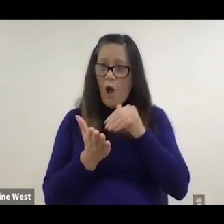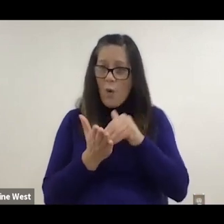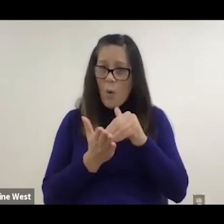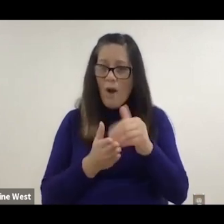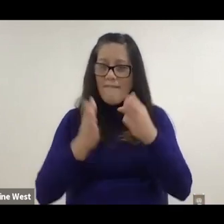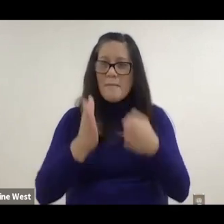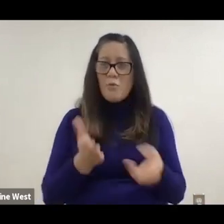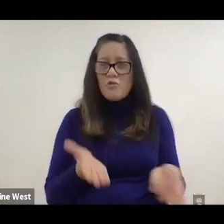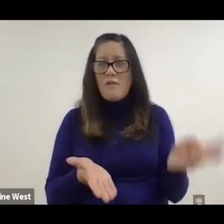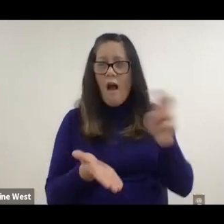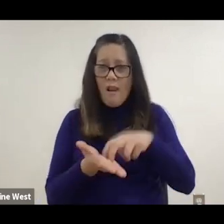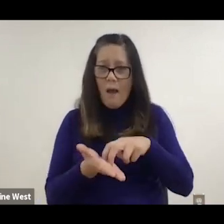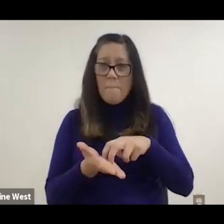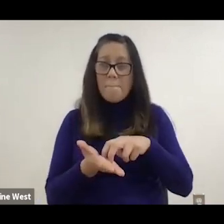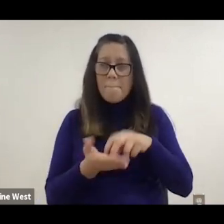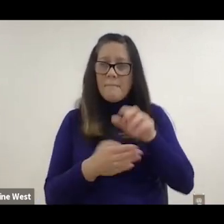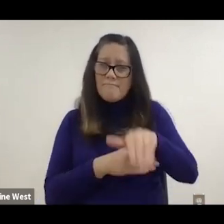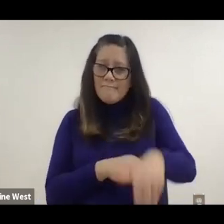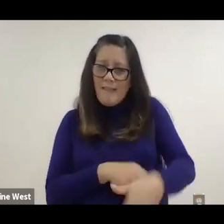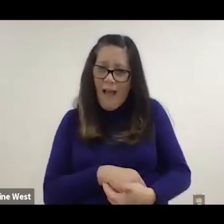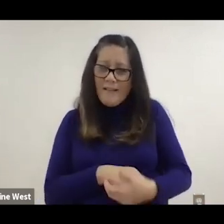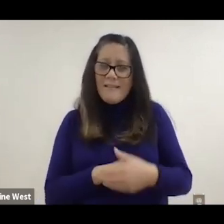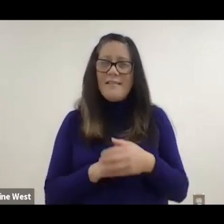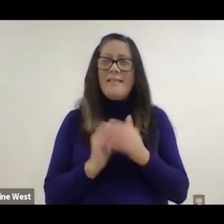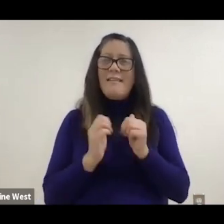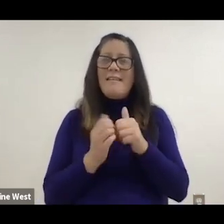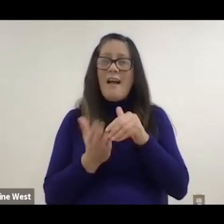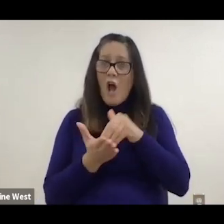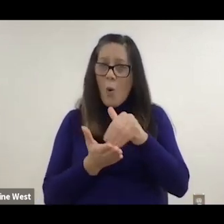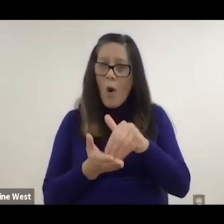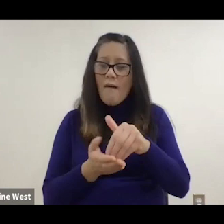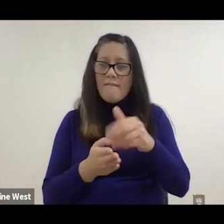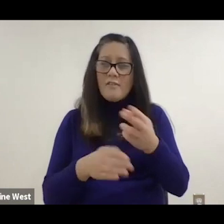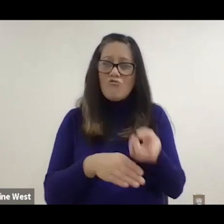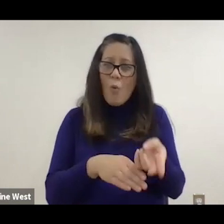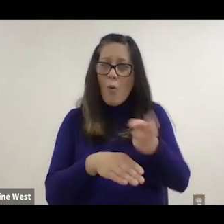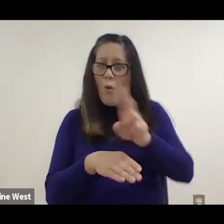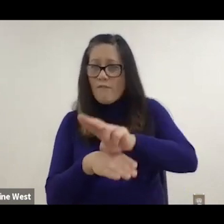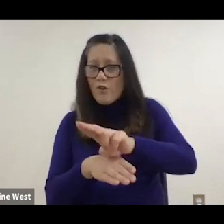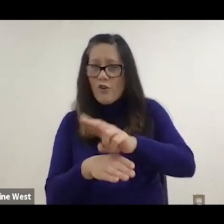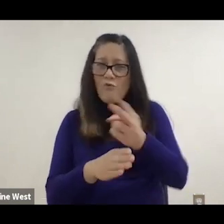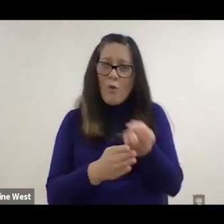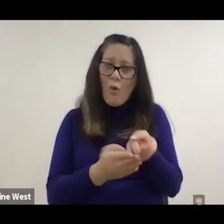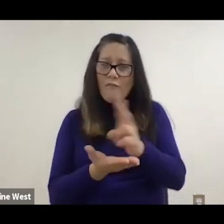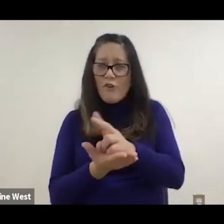person got up in the night. Or how often they rolled over in bed if they need to reposition and